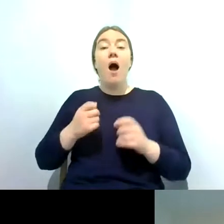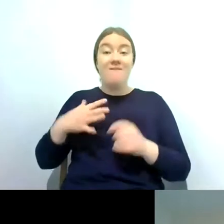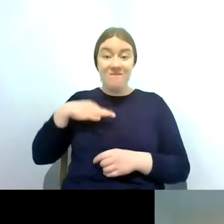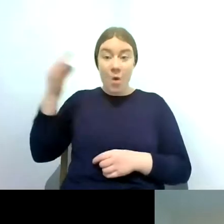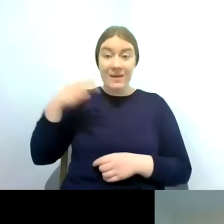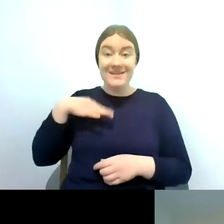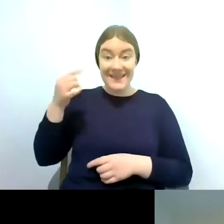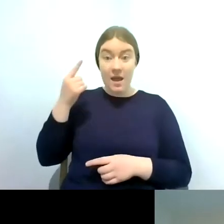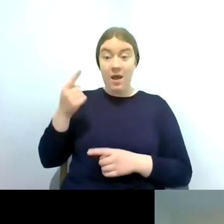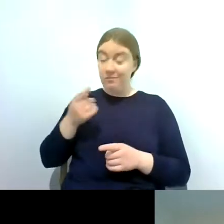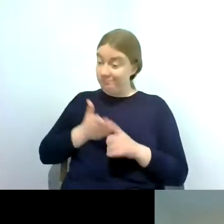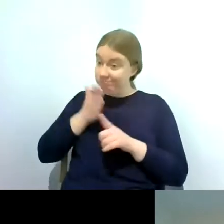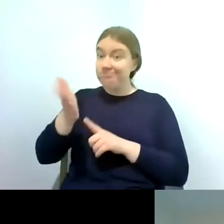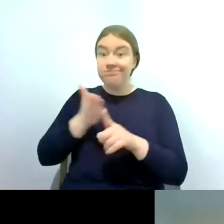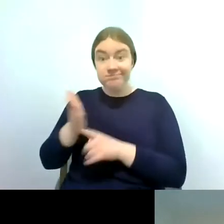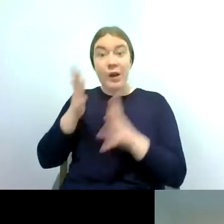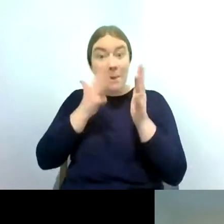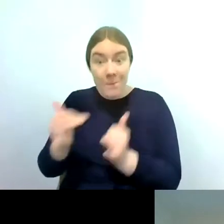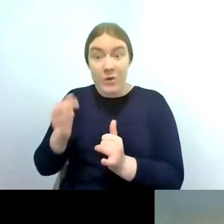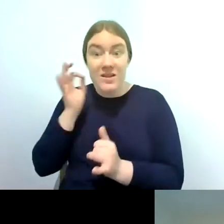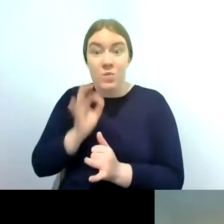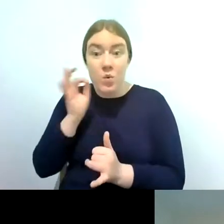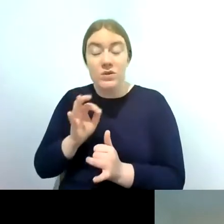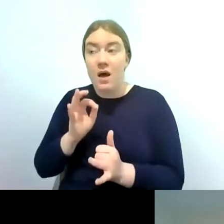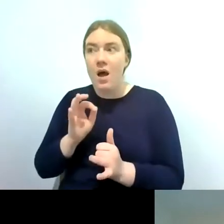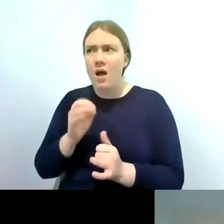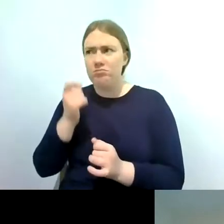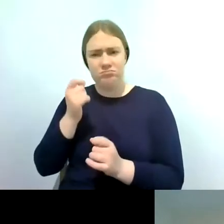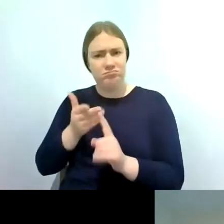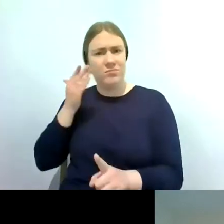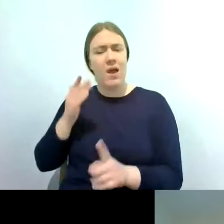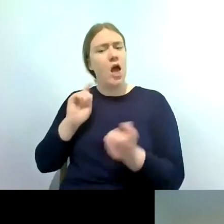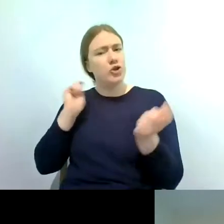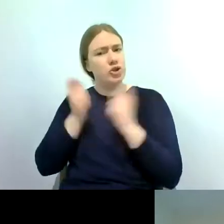a severe change in water quality that will be reported to their local ecological contact